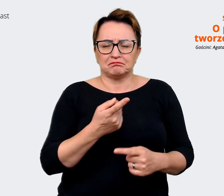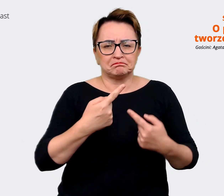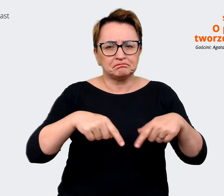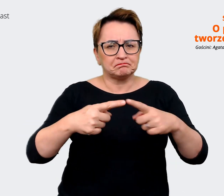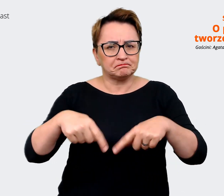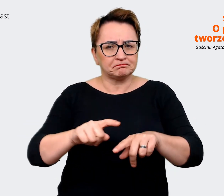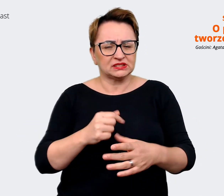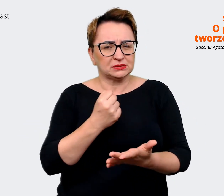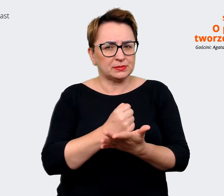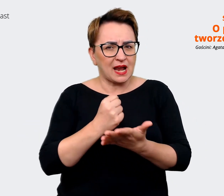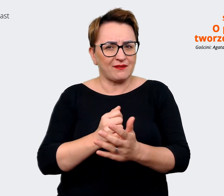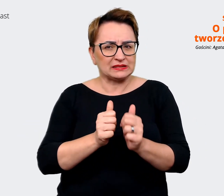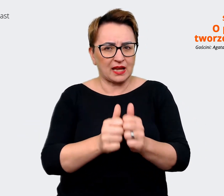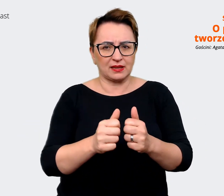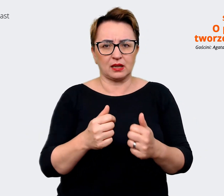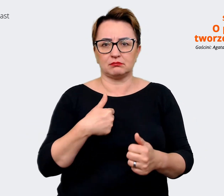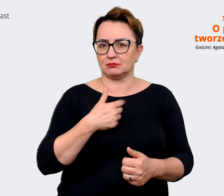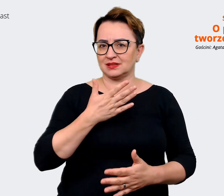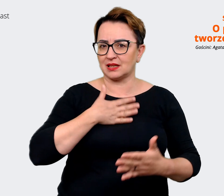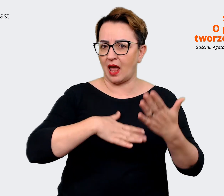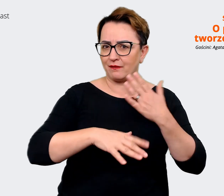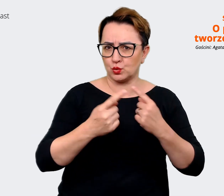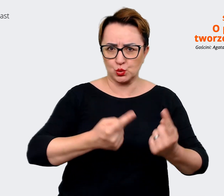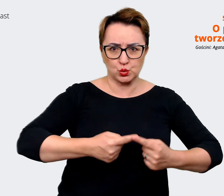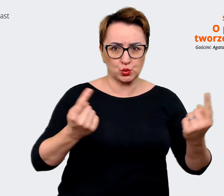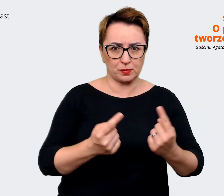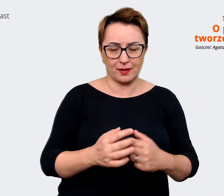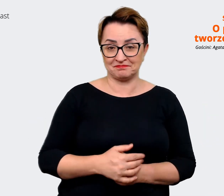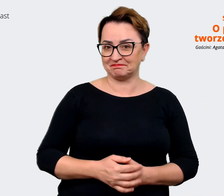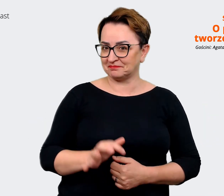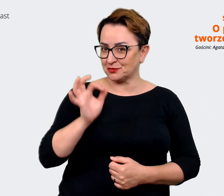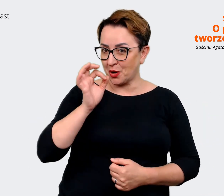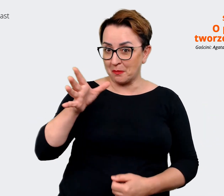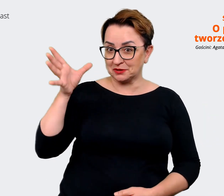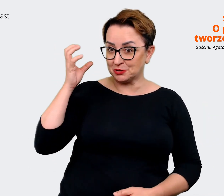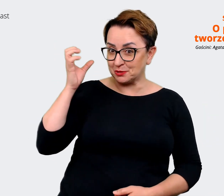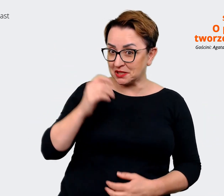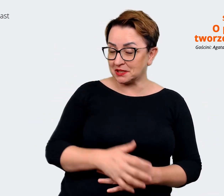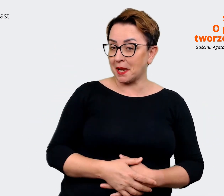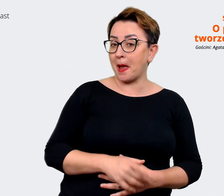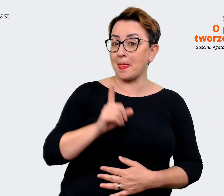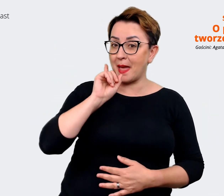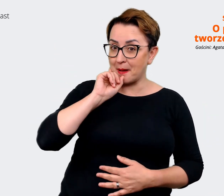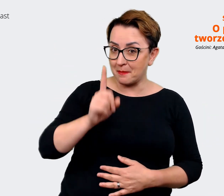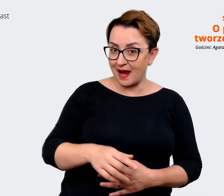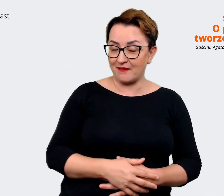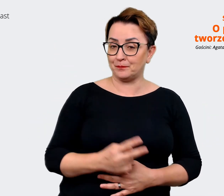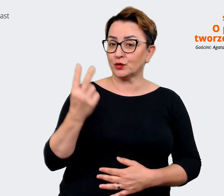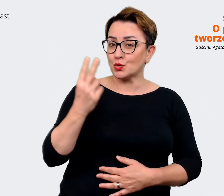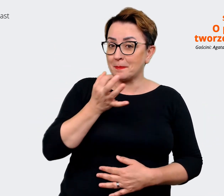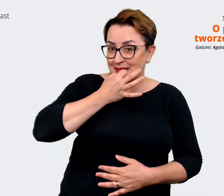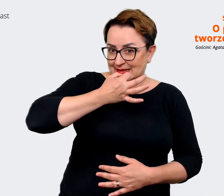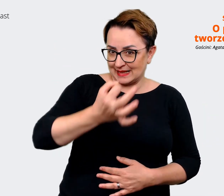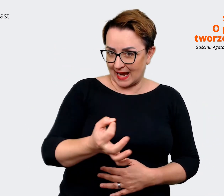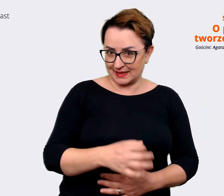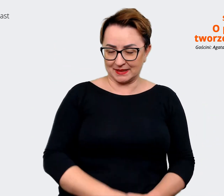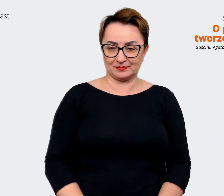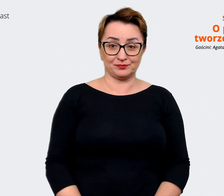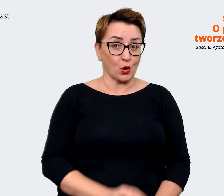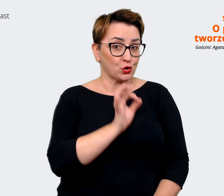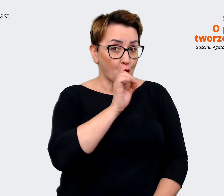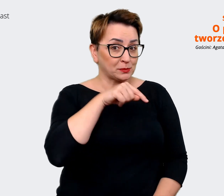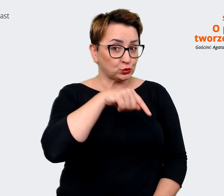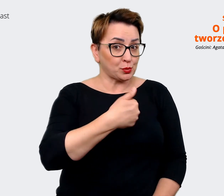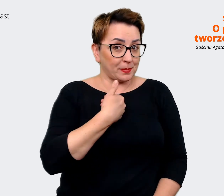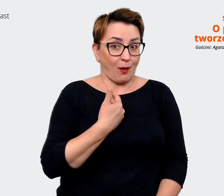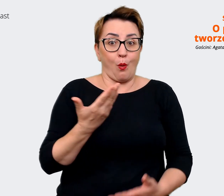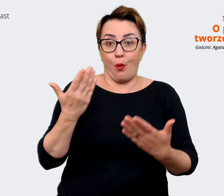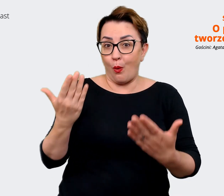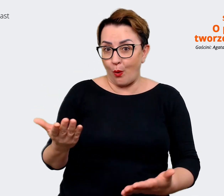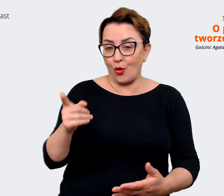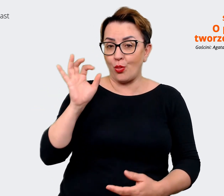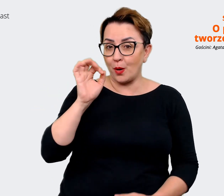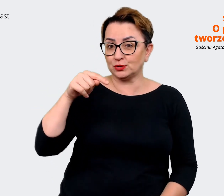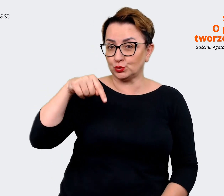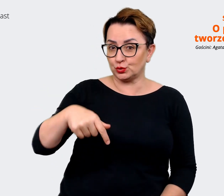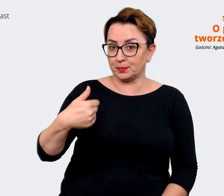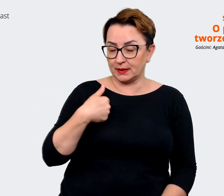It's good to hear that, really good to hear that. The second question is about the strangest product you've bought on Allegro.